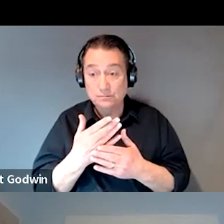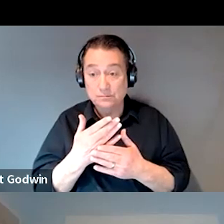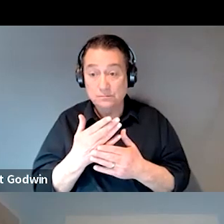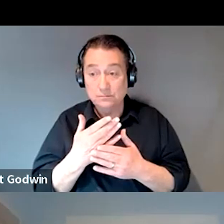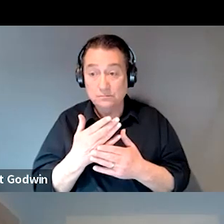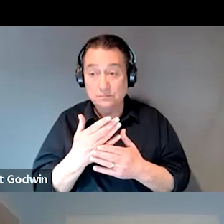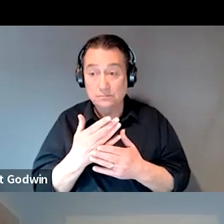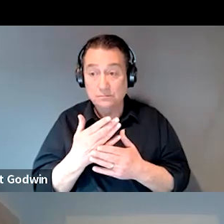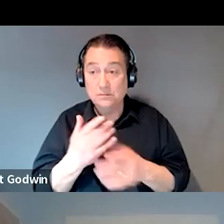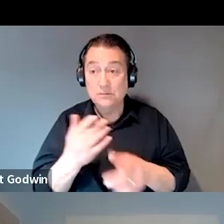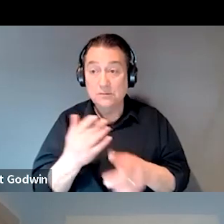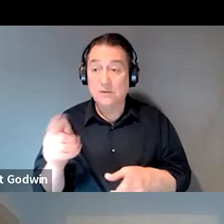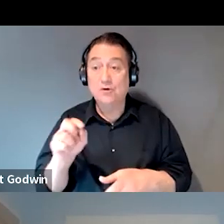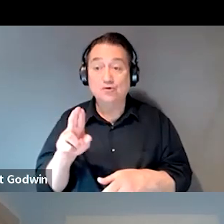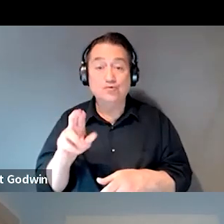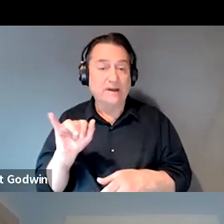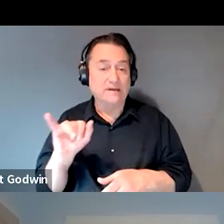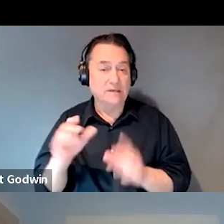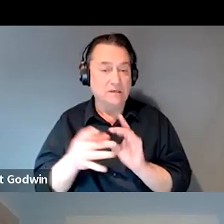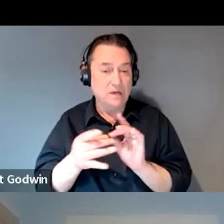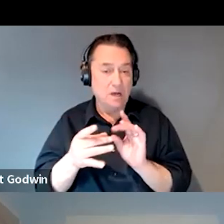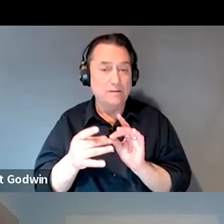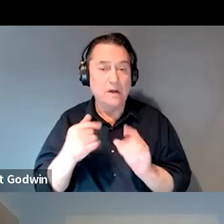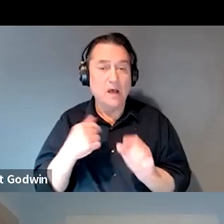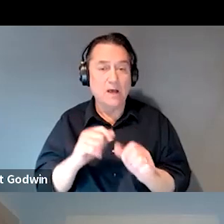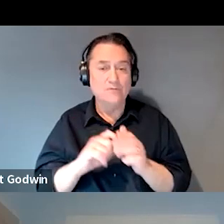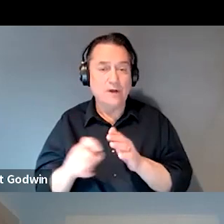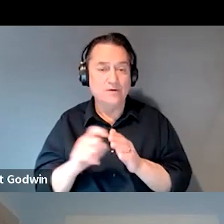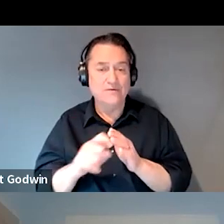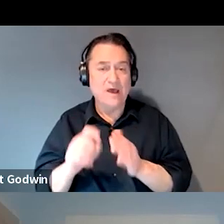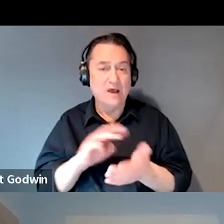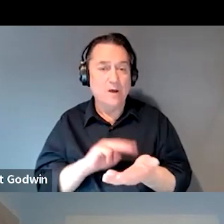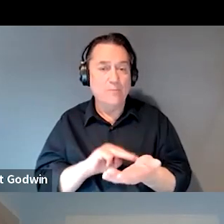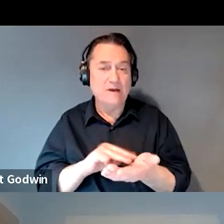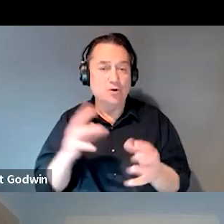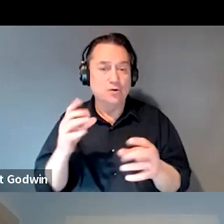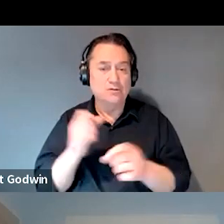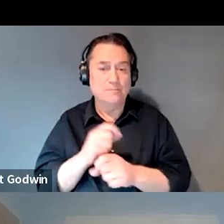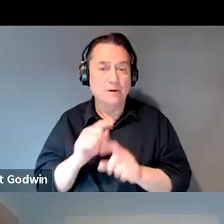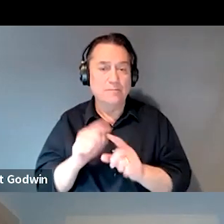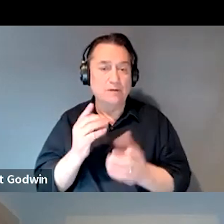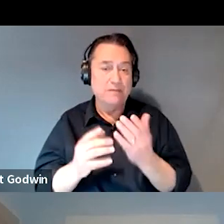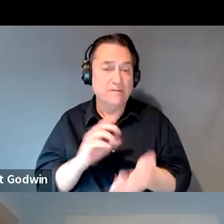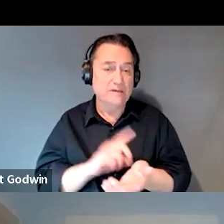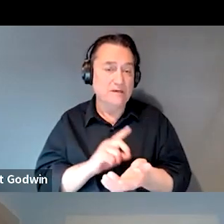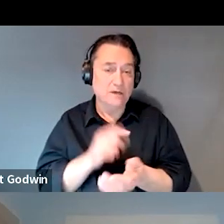I've had to fax some medical summary reports over but maybe the doctor wasn't available when on maternity leave or what have you,